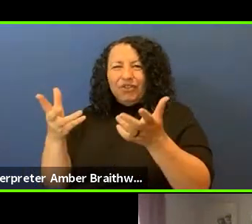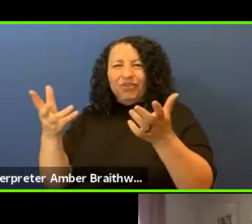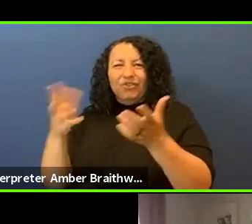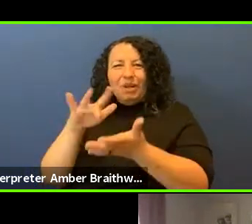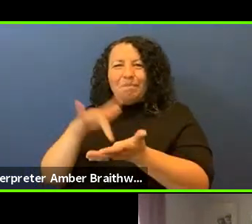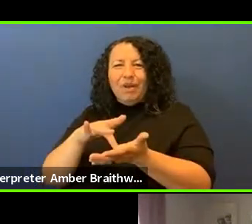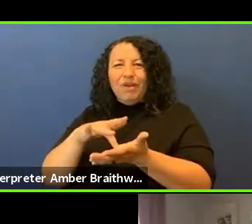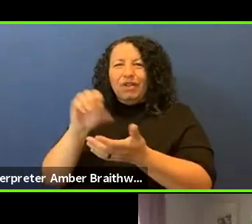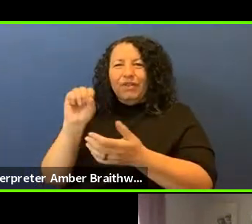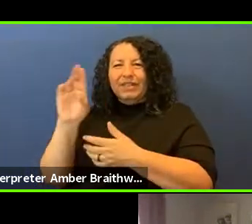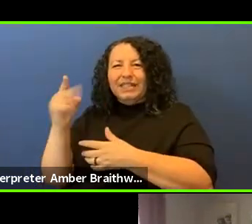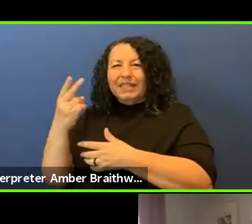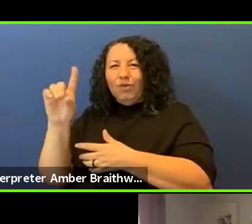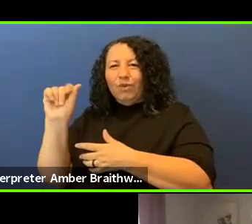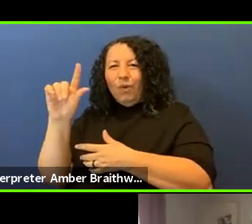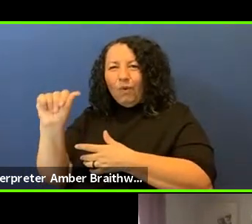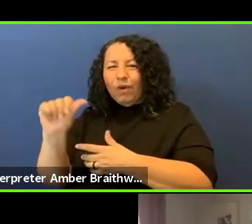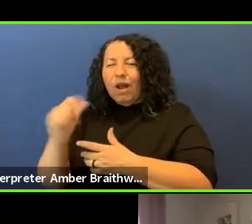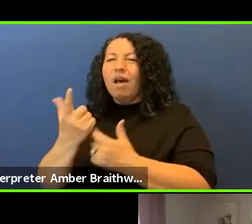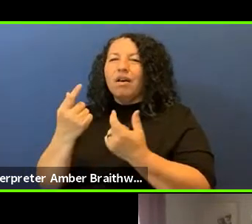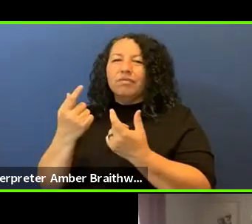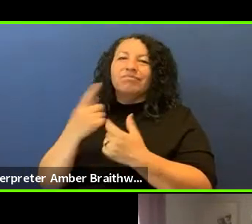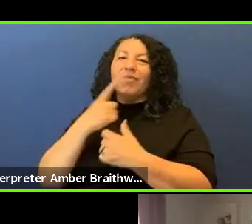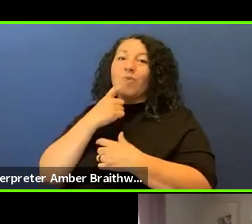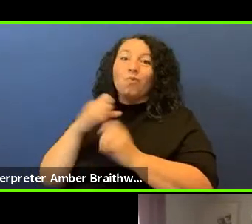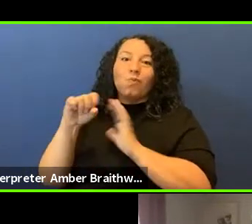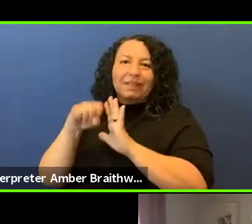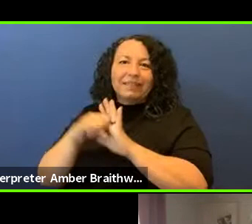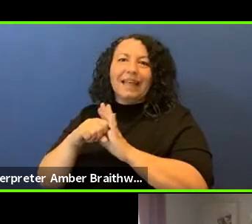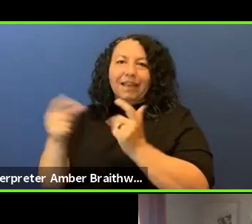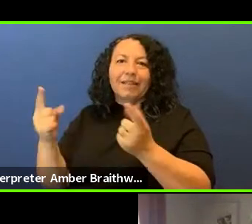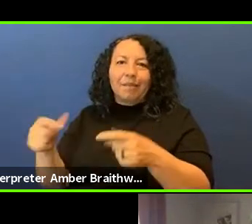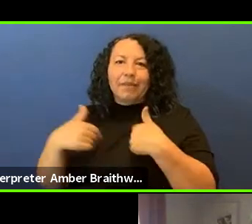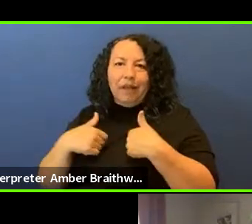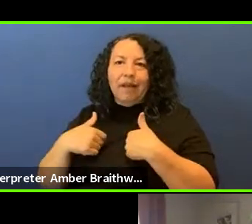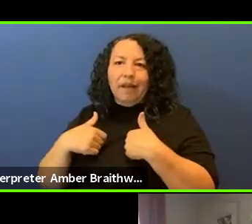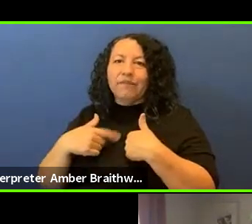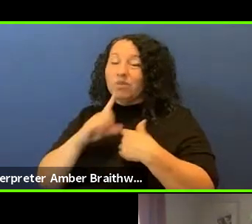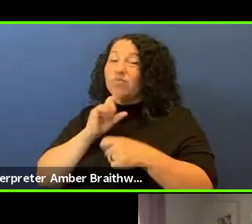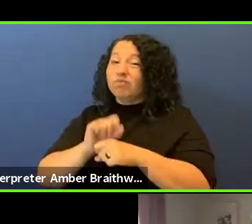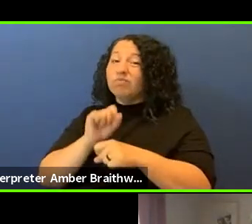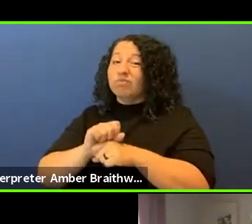in the red state that we are is very real and when I see what's